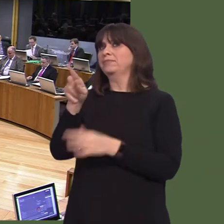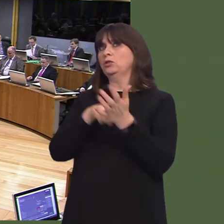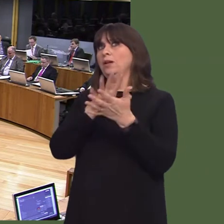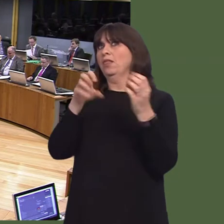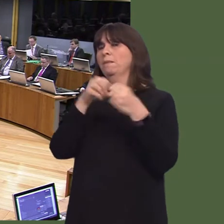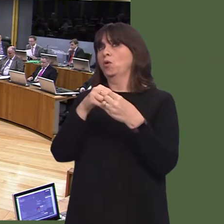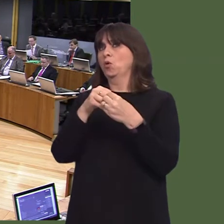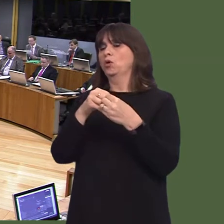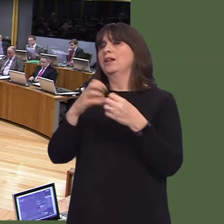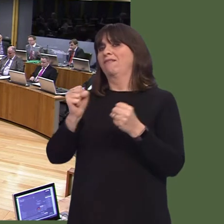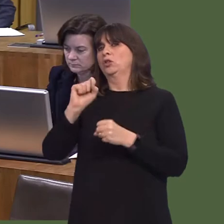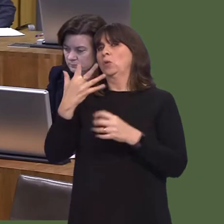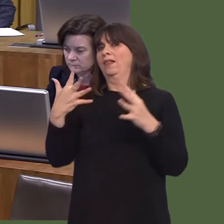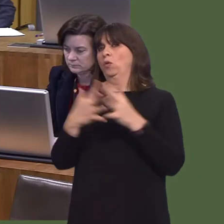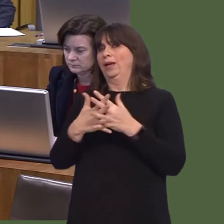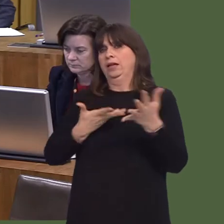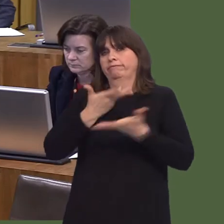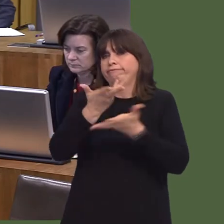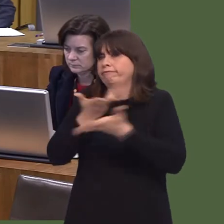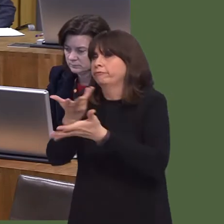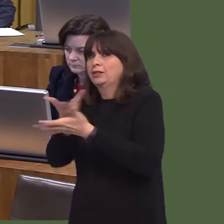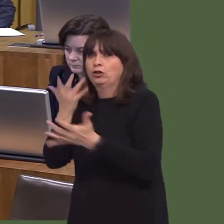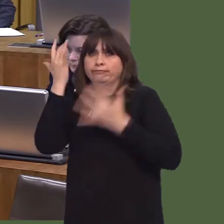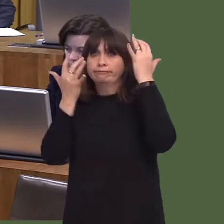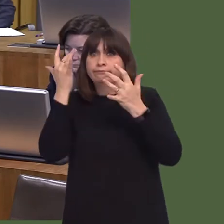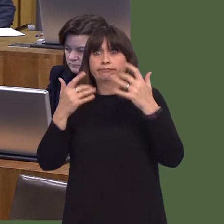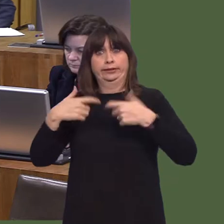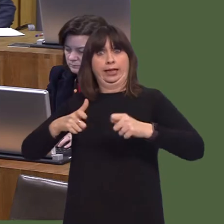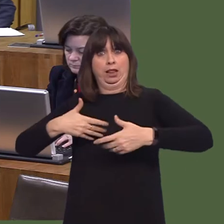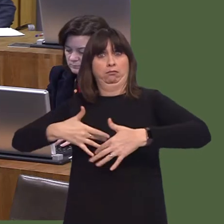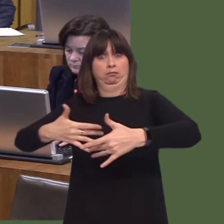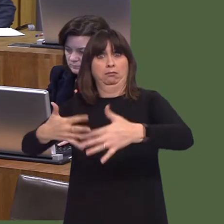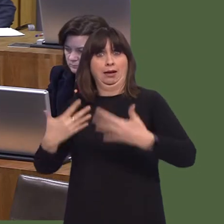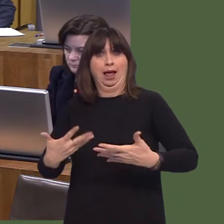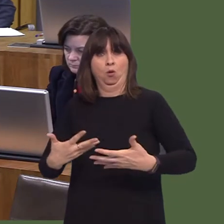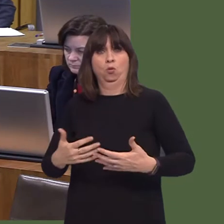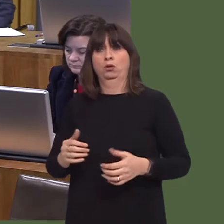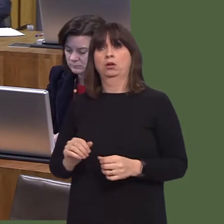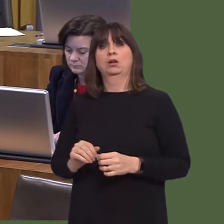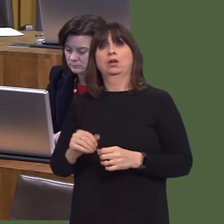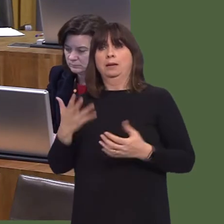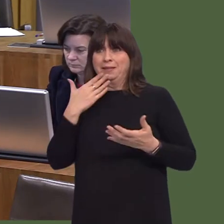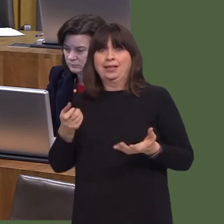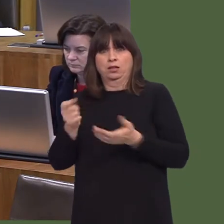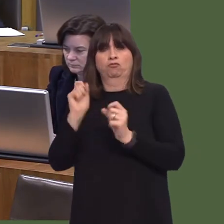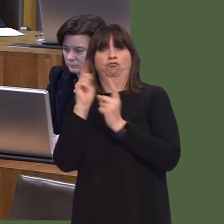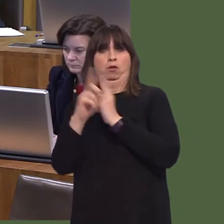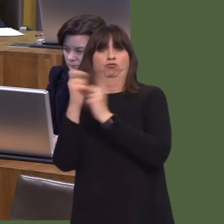because we were put off it actively when I was in school. Harnessing those people, making sure they have access to business support and advice,